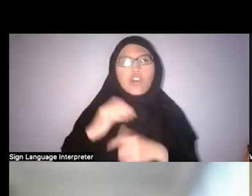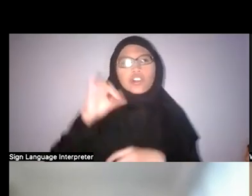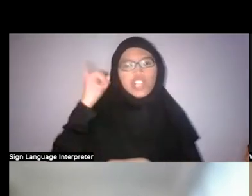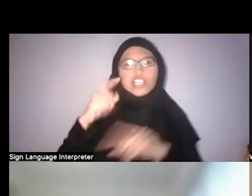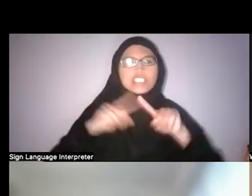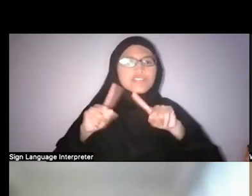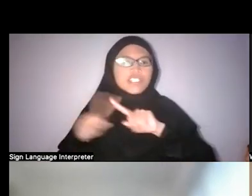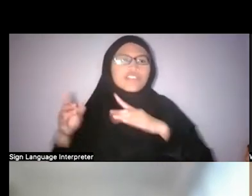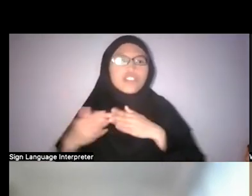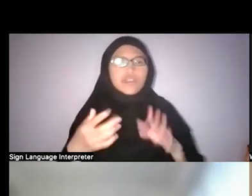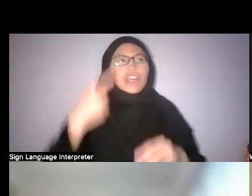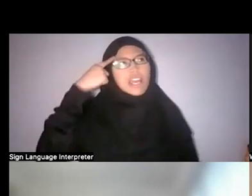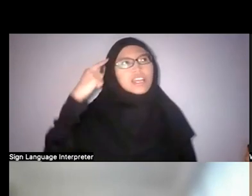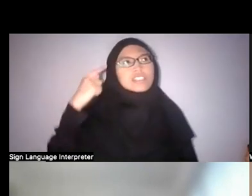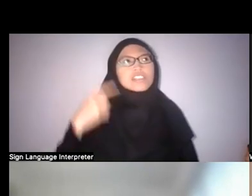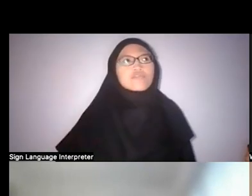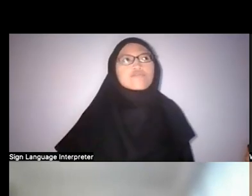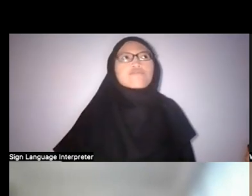I guess for Southeast Asia, it's like...